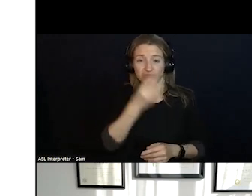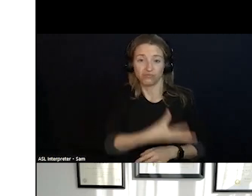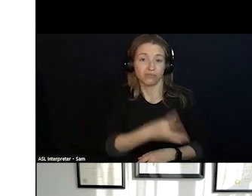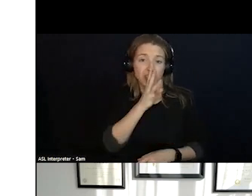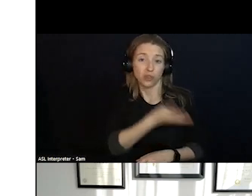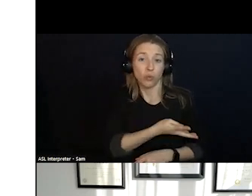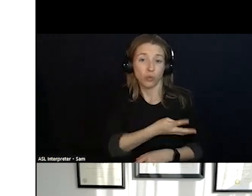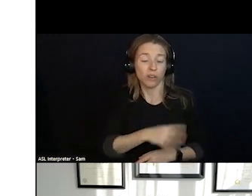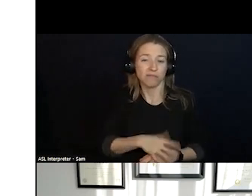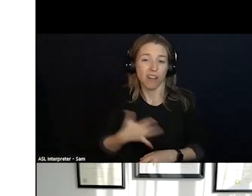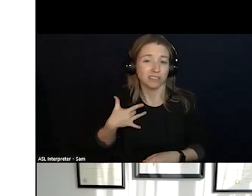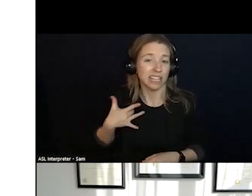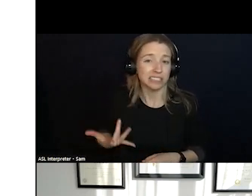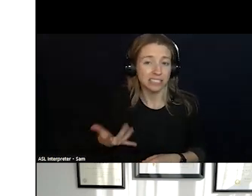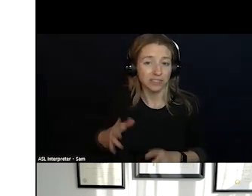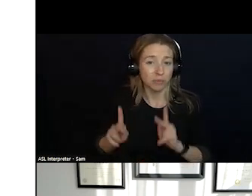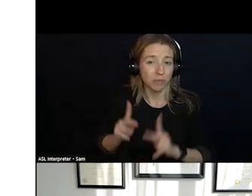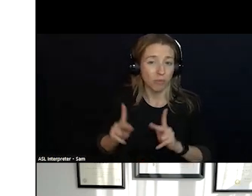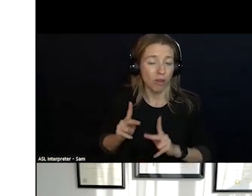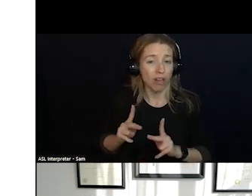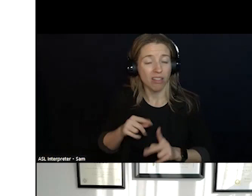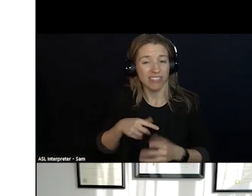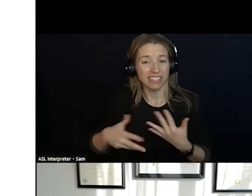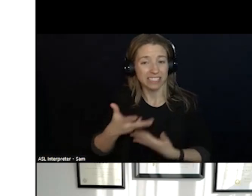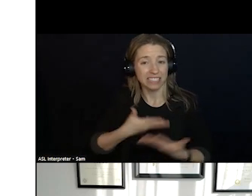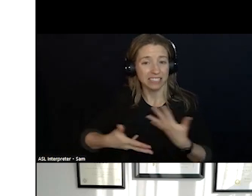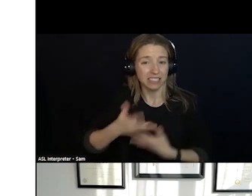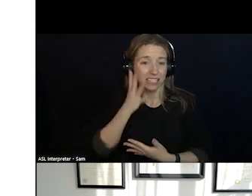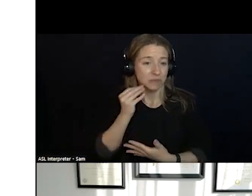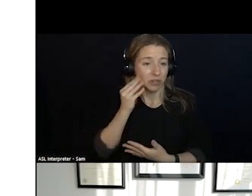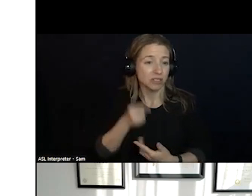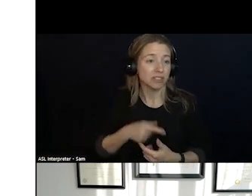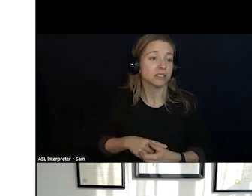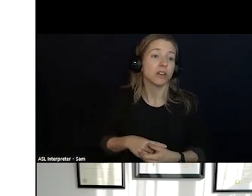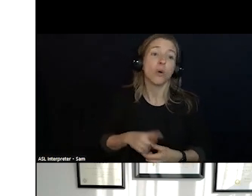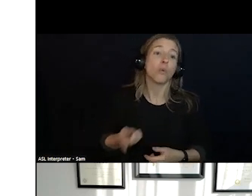ONE THING FOR THIS WAS INDIVIDUALS ON HIGHWAY AND IN CAR